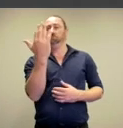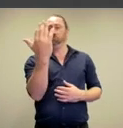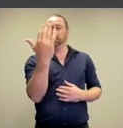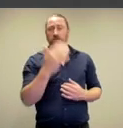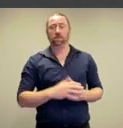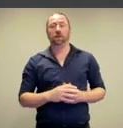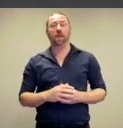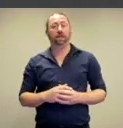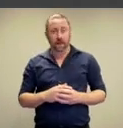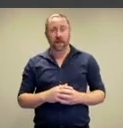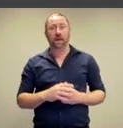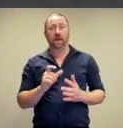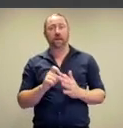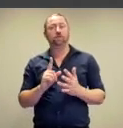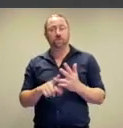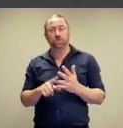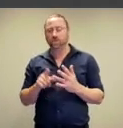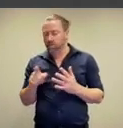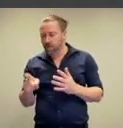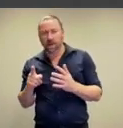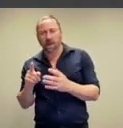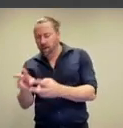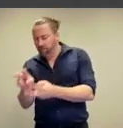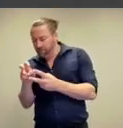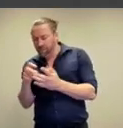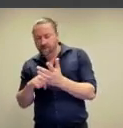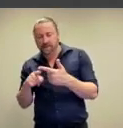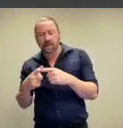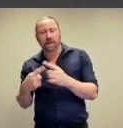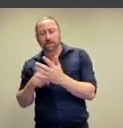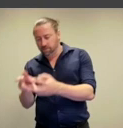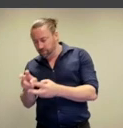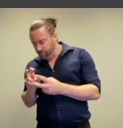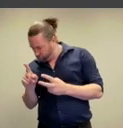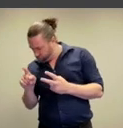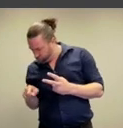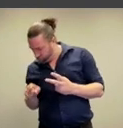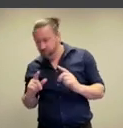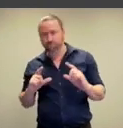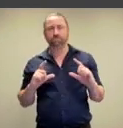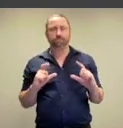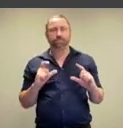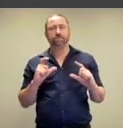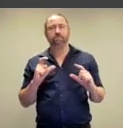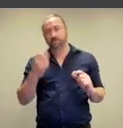in front of her mirror, she would repeat excerpts from the text and she would